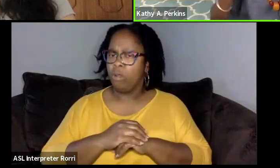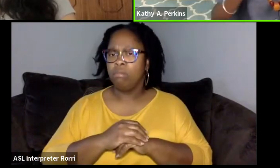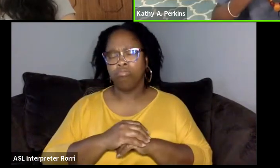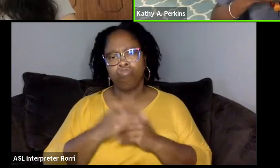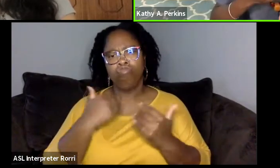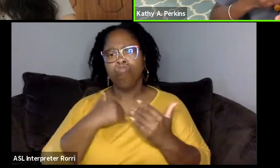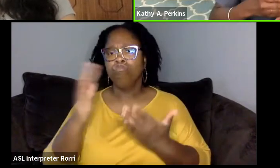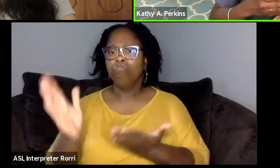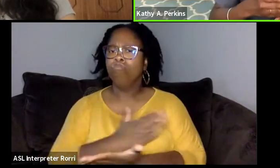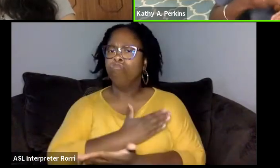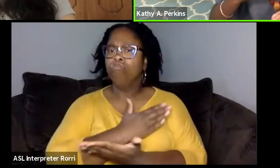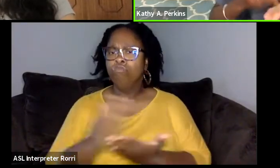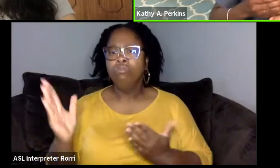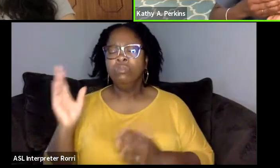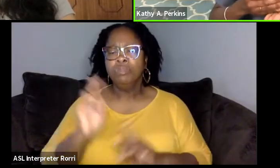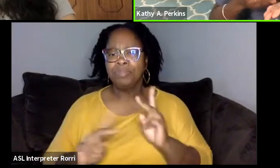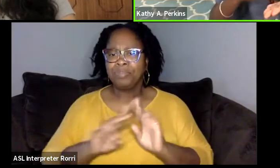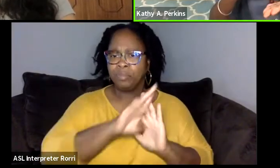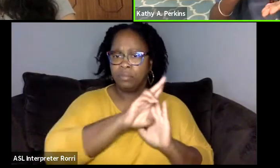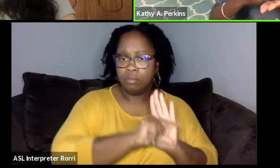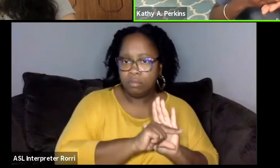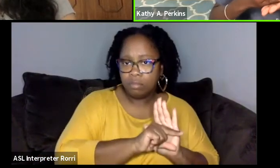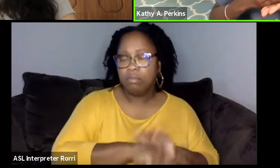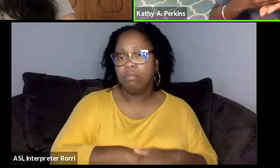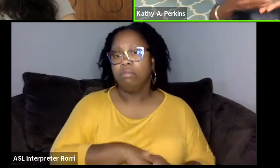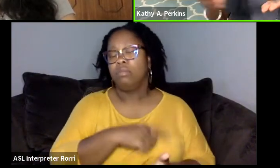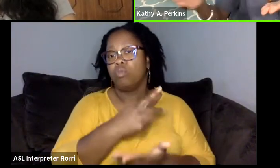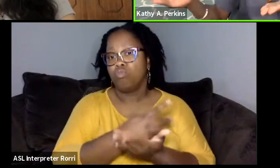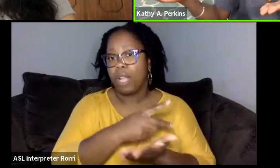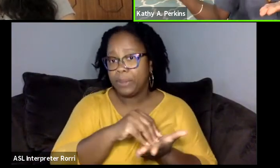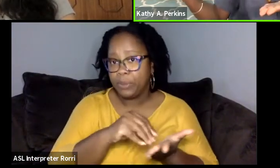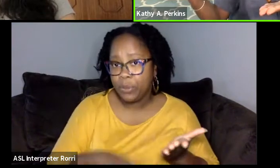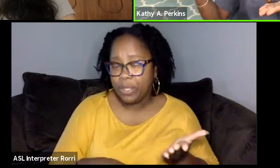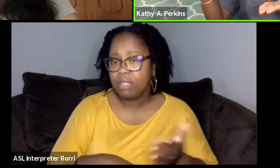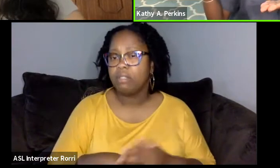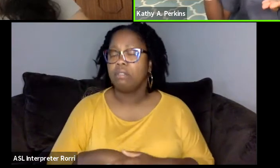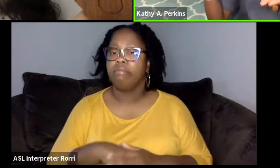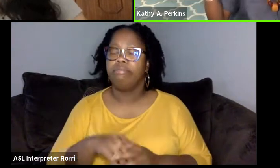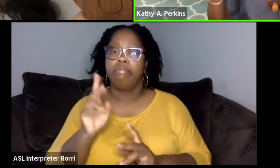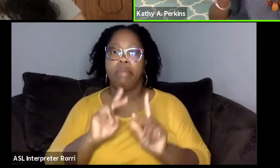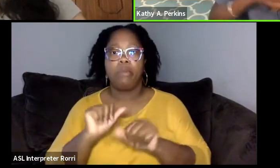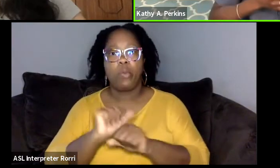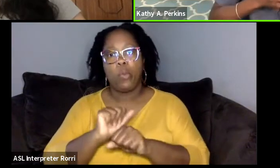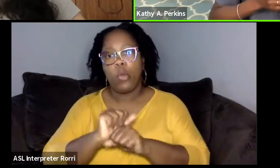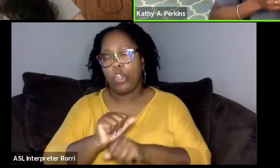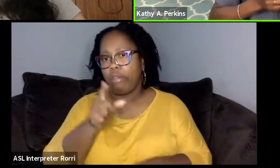people who are in undergrad, grad school, who have been working on Broadway or whatever,